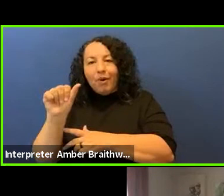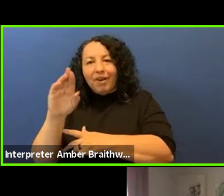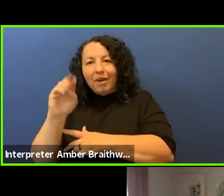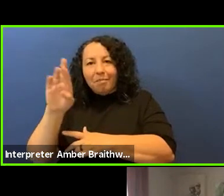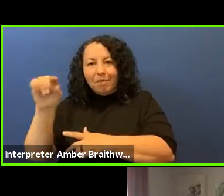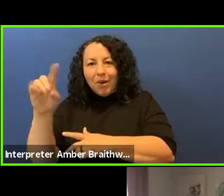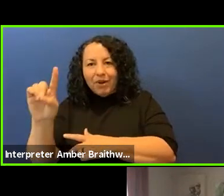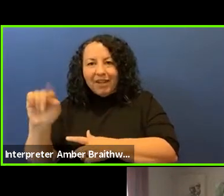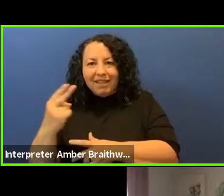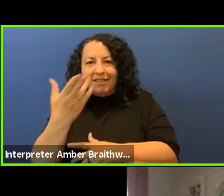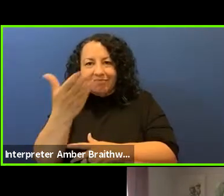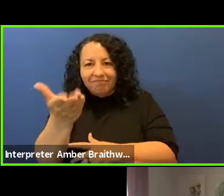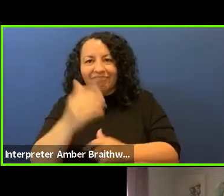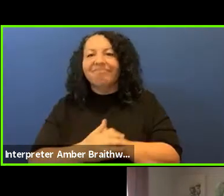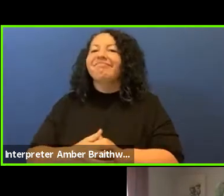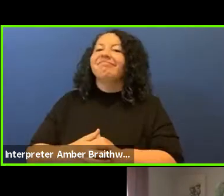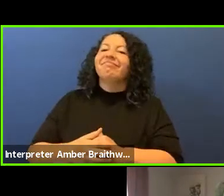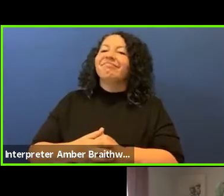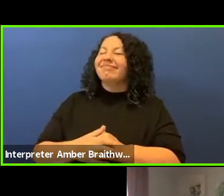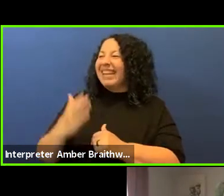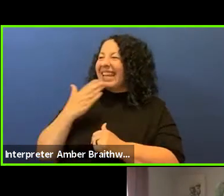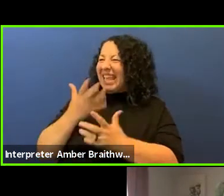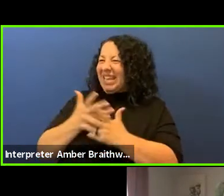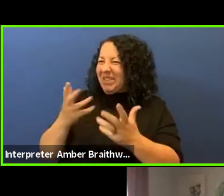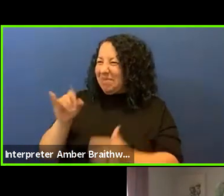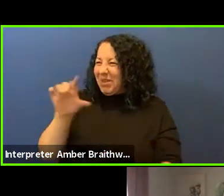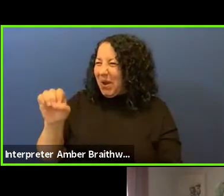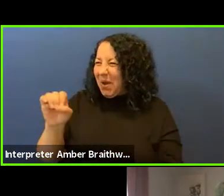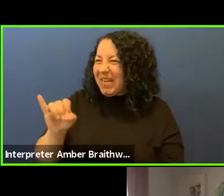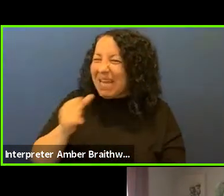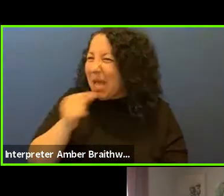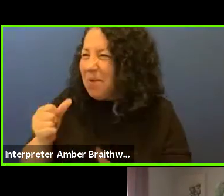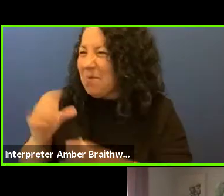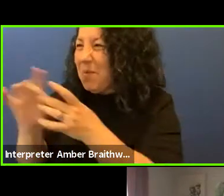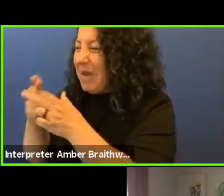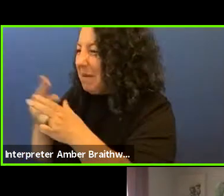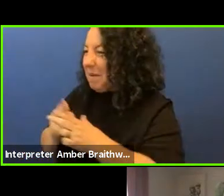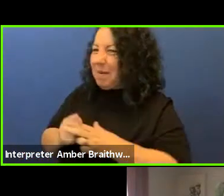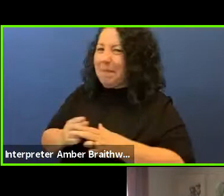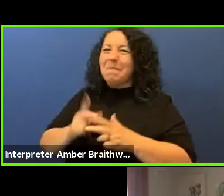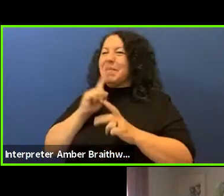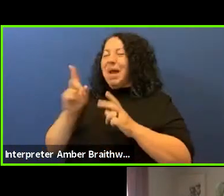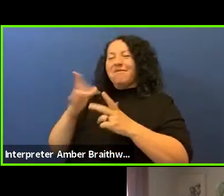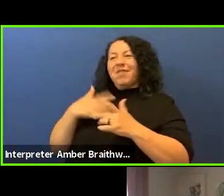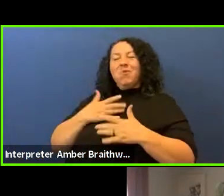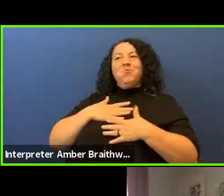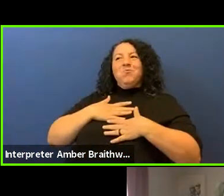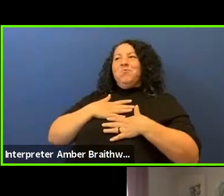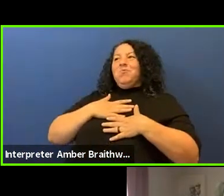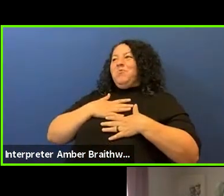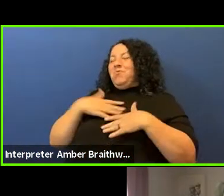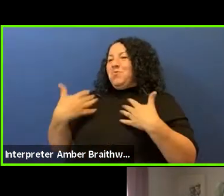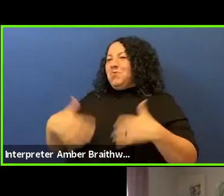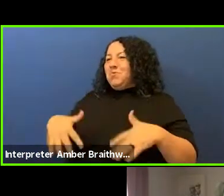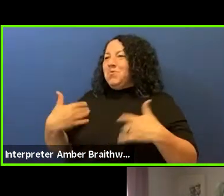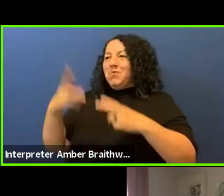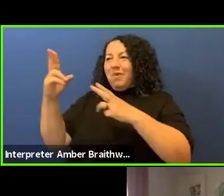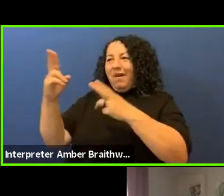Thank you so much, Jodi, and I won't name everyone's names but I'm deeply honored to be in this incredibly wonderful group of people and